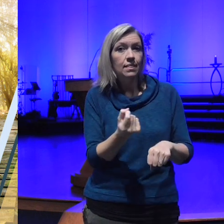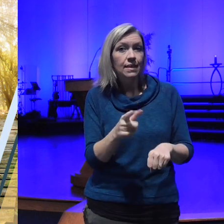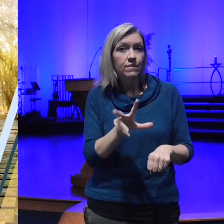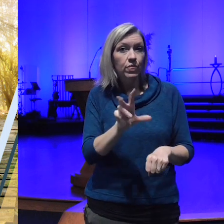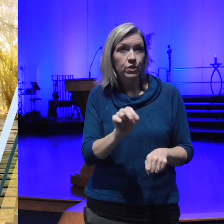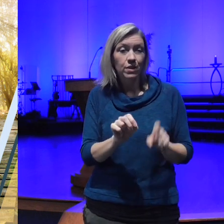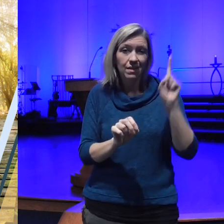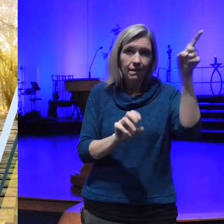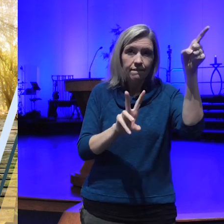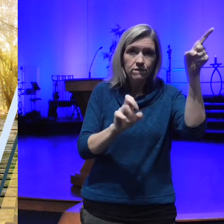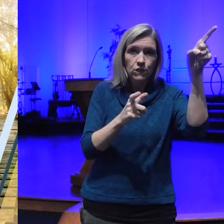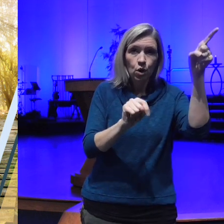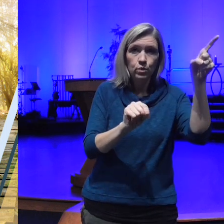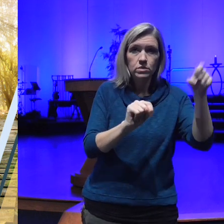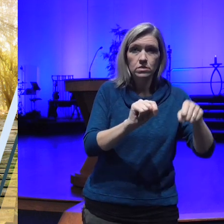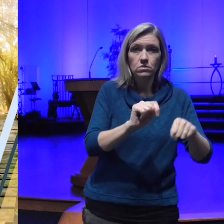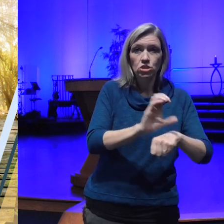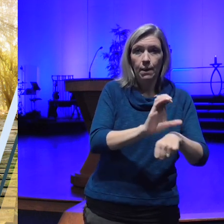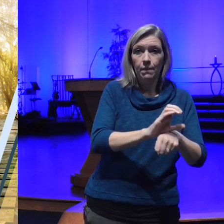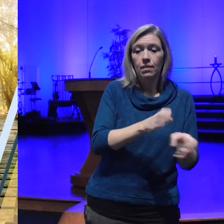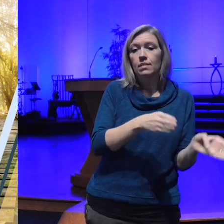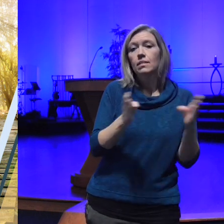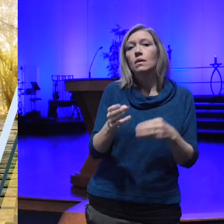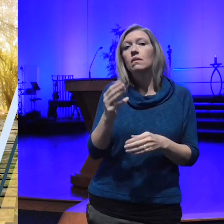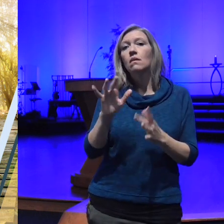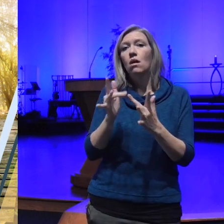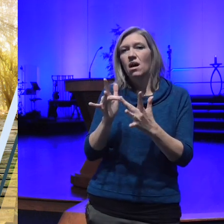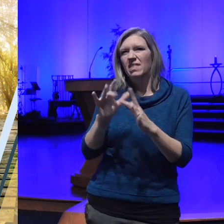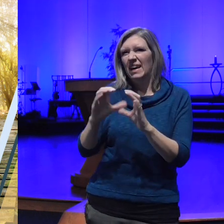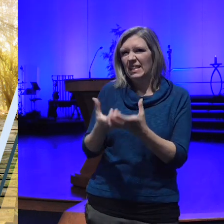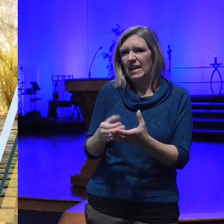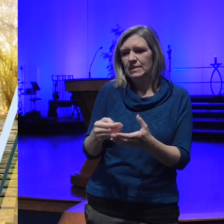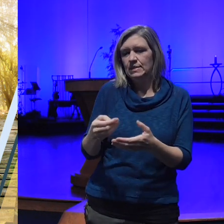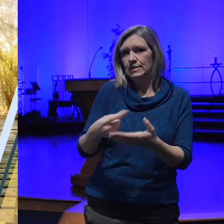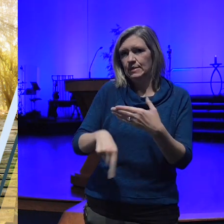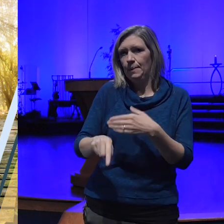online class on Monday night you can pick one or the other we'd like you to register for the